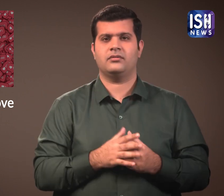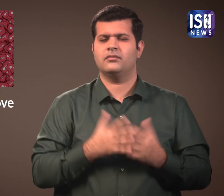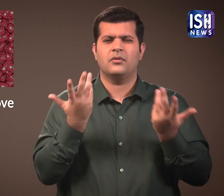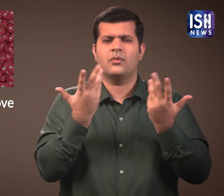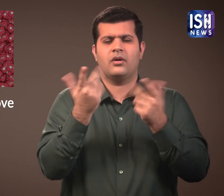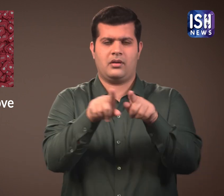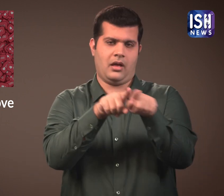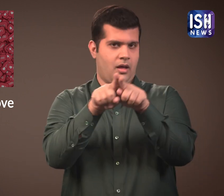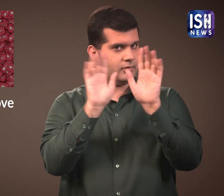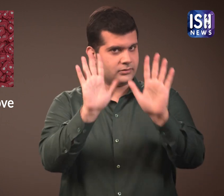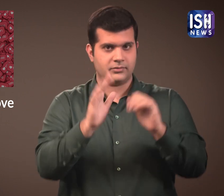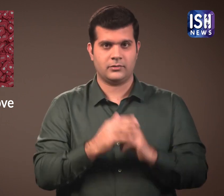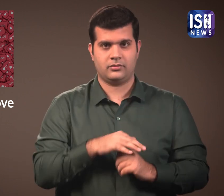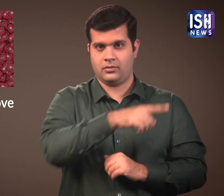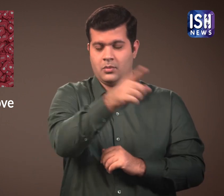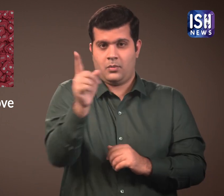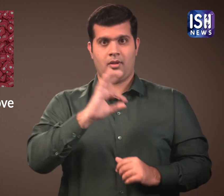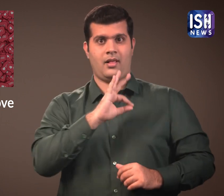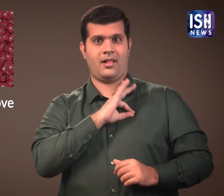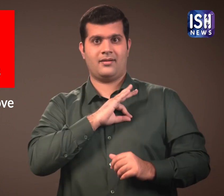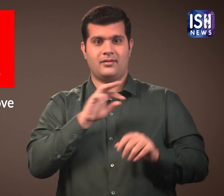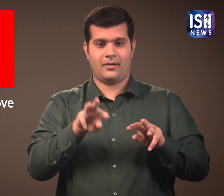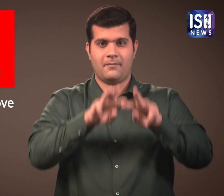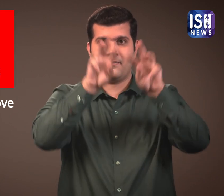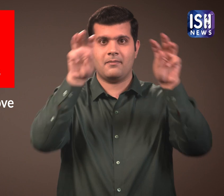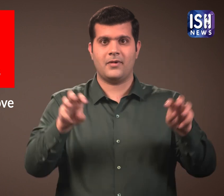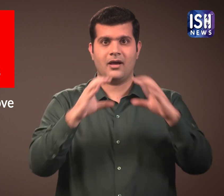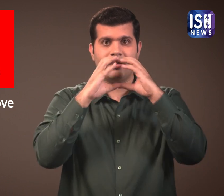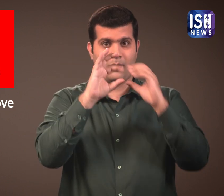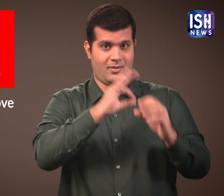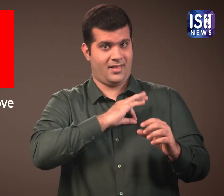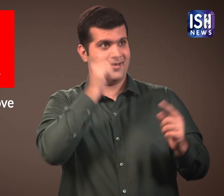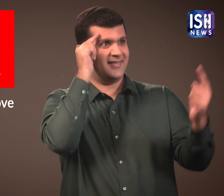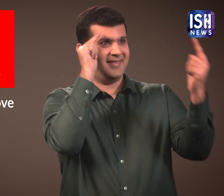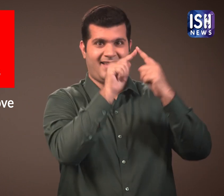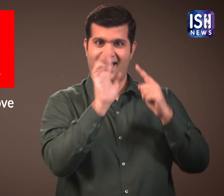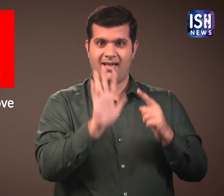Why? Well let me give an example. You are all familiar with the McDonalds.